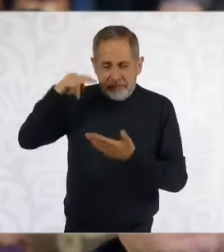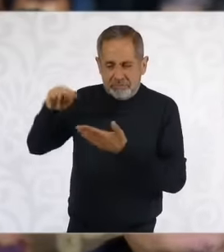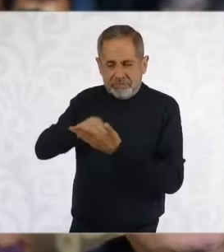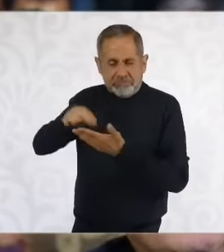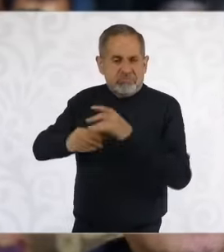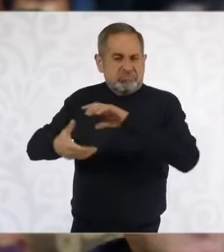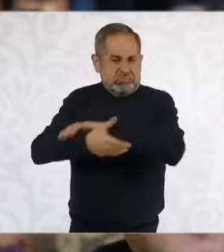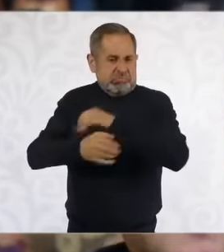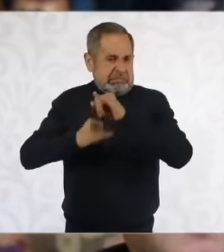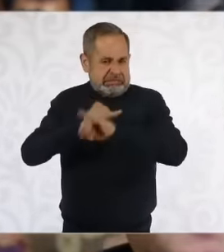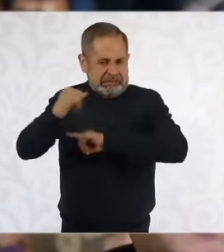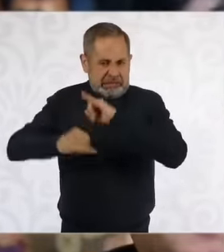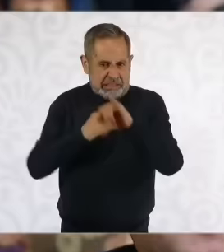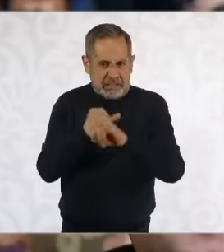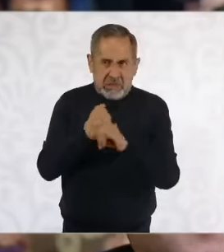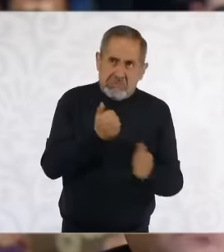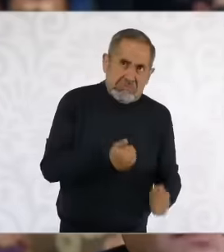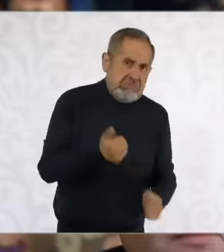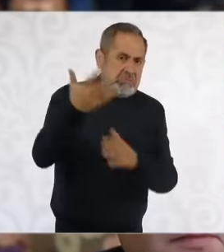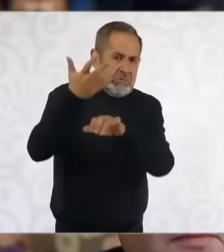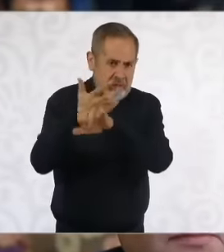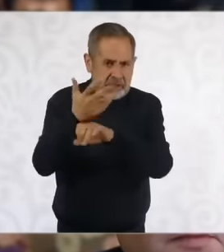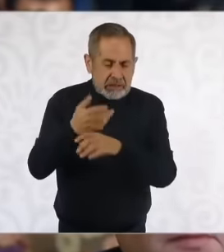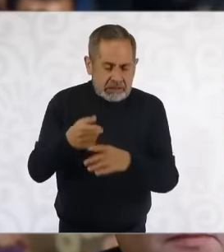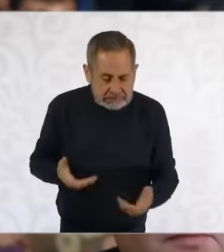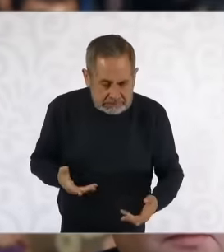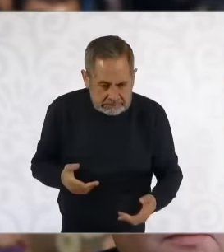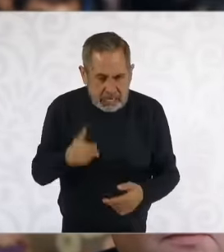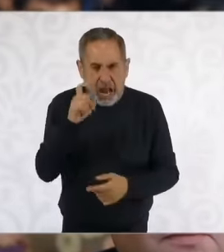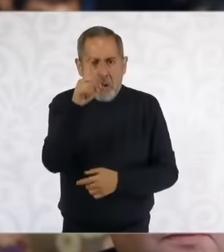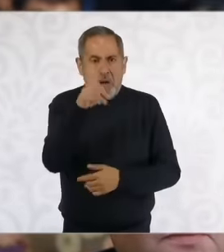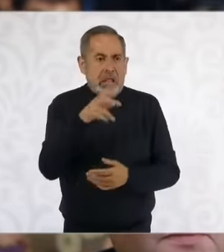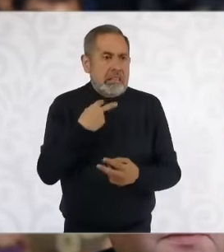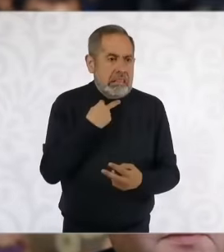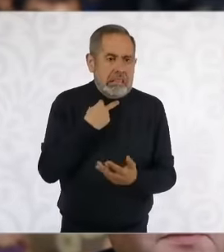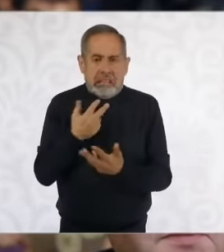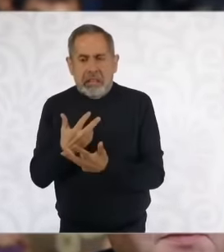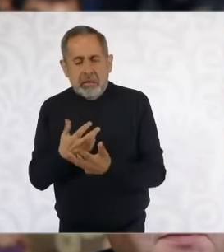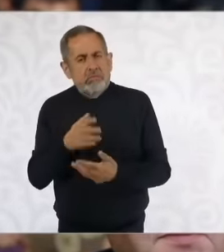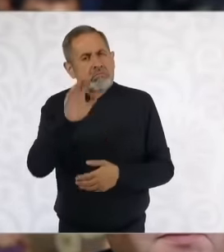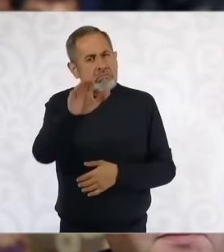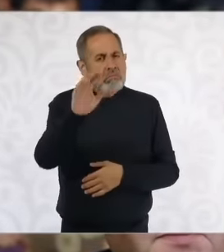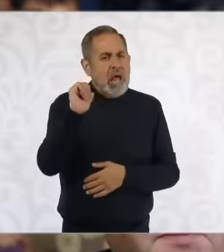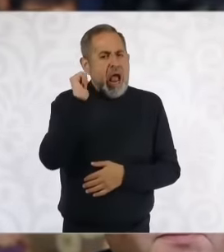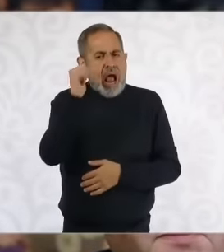international agreements there are projects there are projects and concrete actions with the state government of